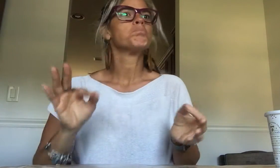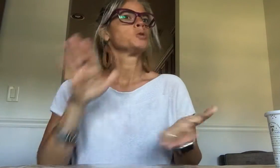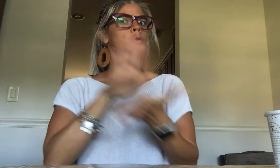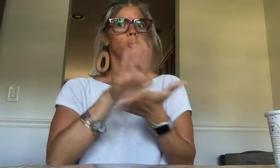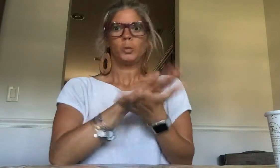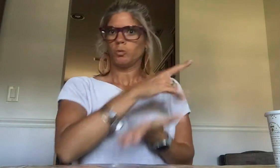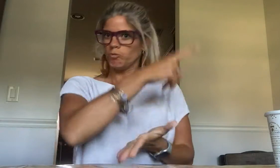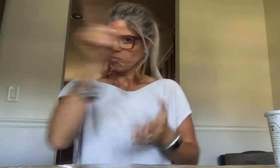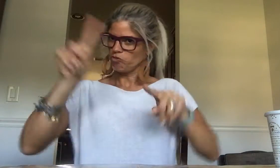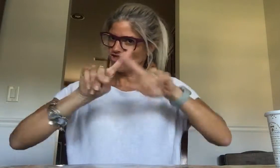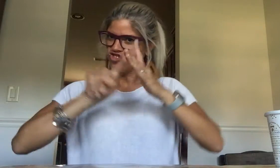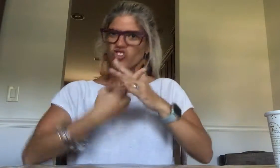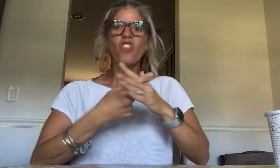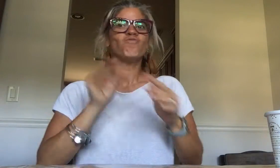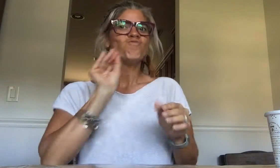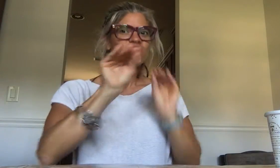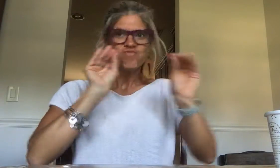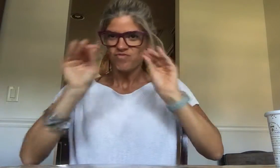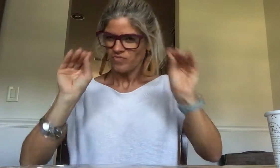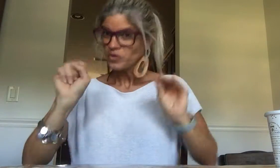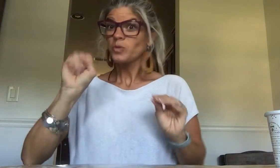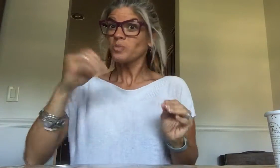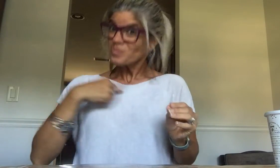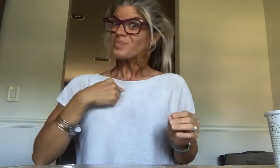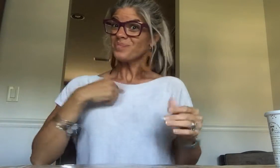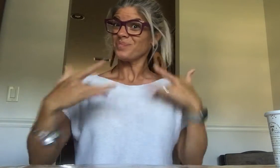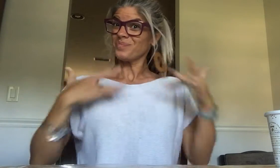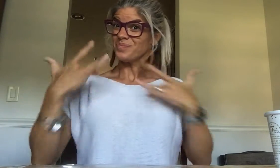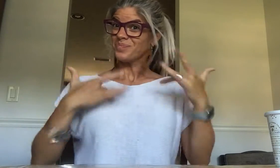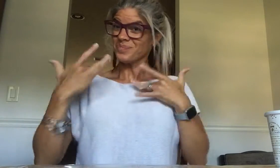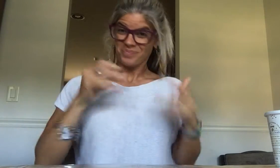Schools were started to assign teachers to the schedule - I was excited